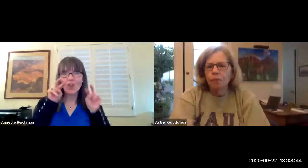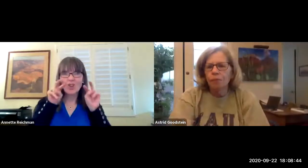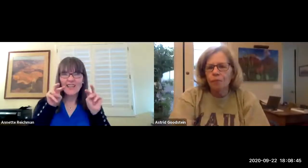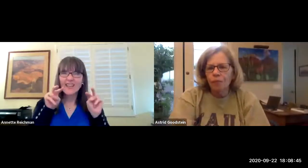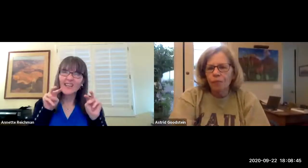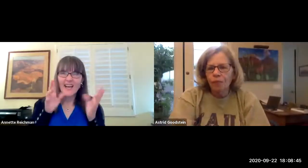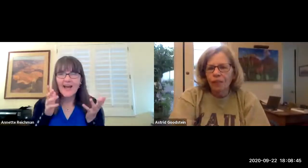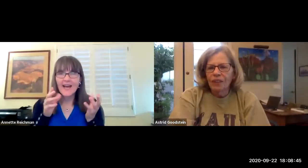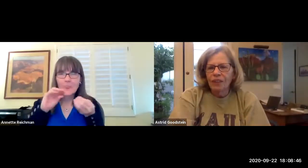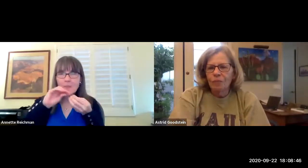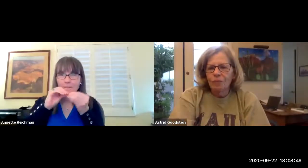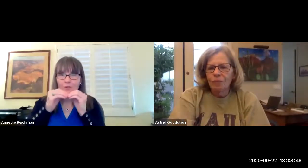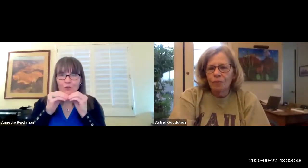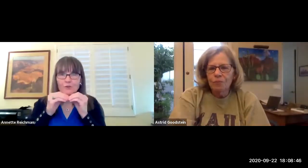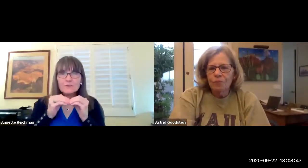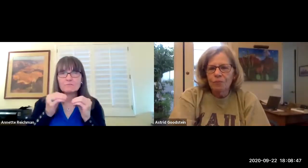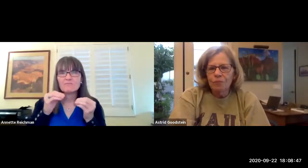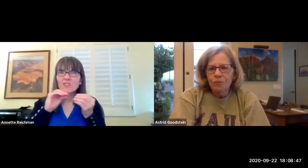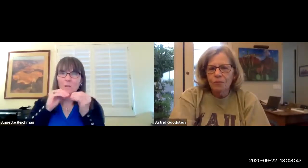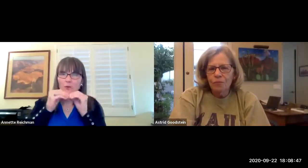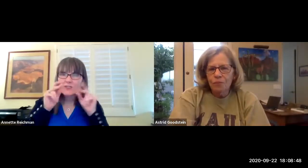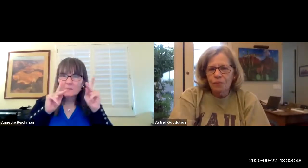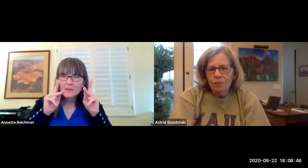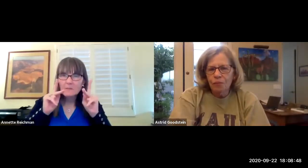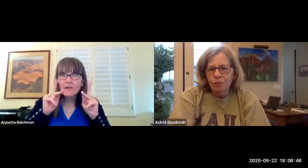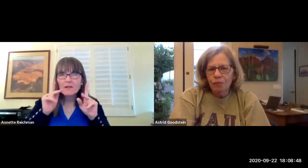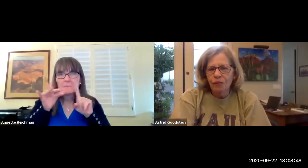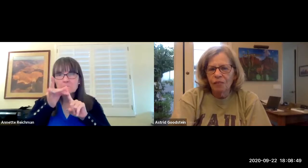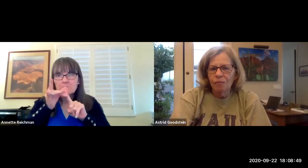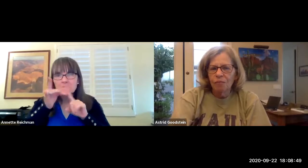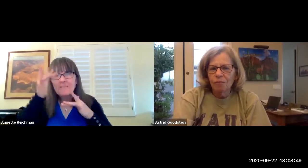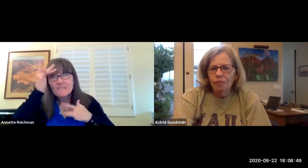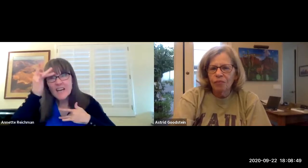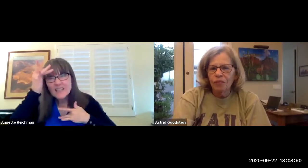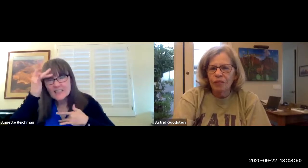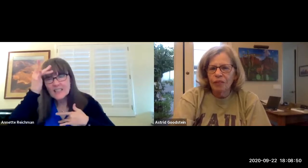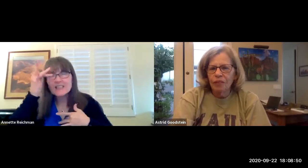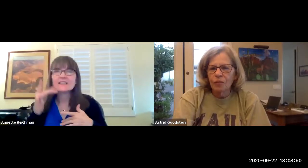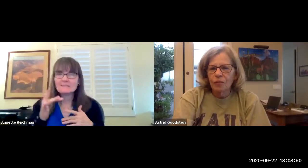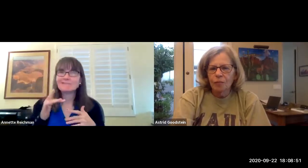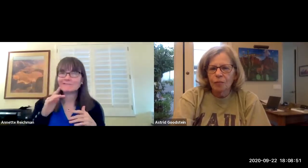in october we're still keeping an eye